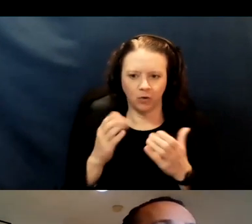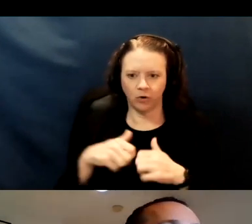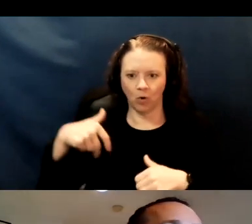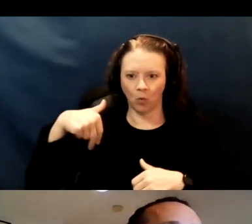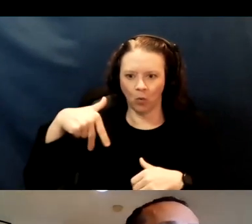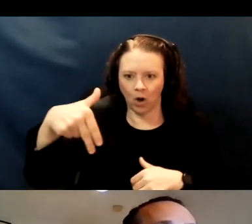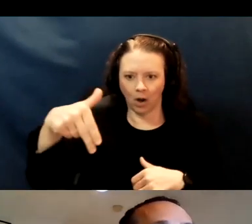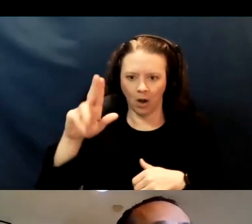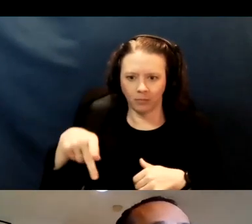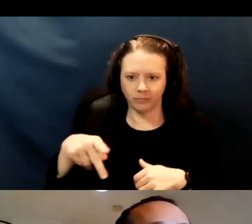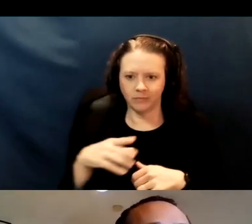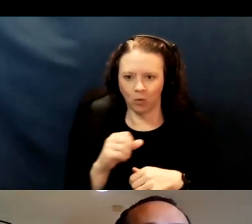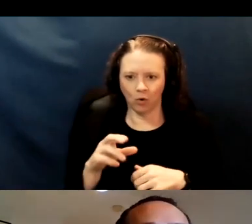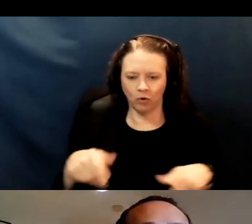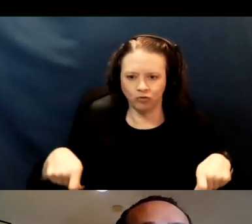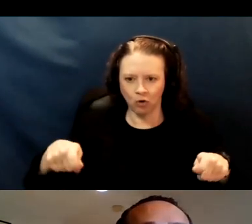into the vaccination site.